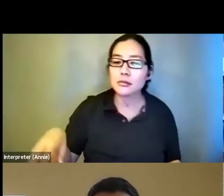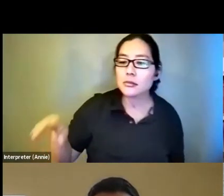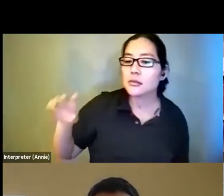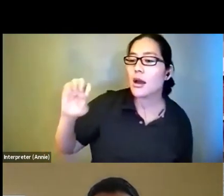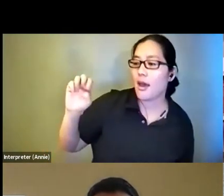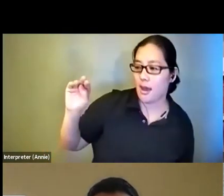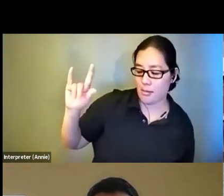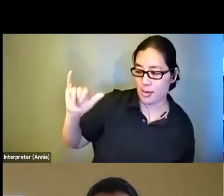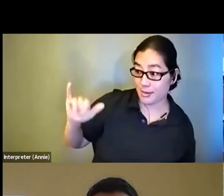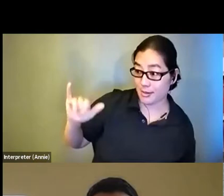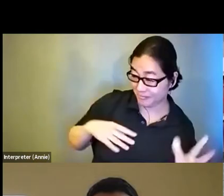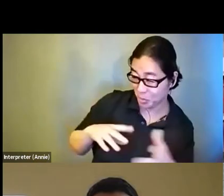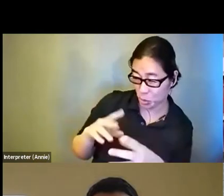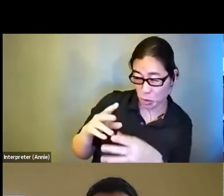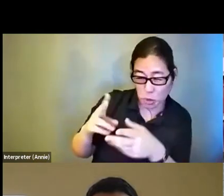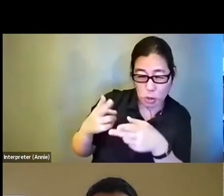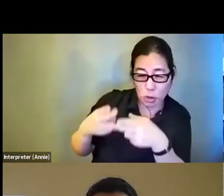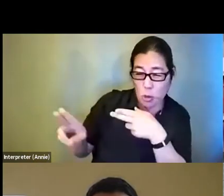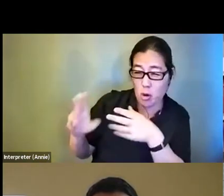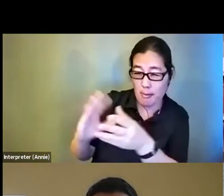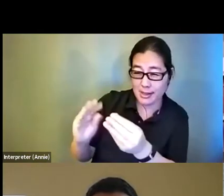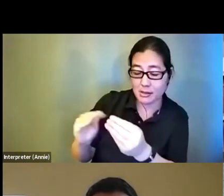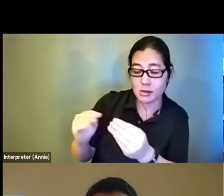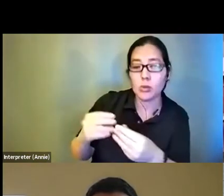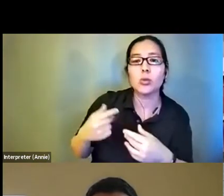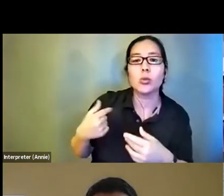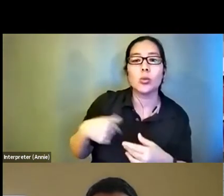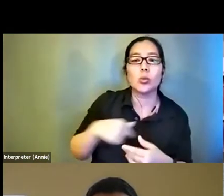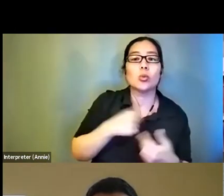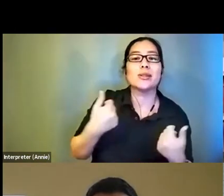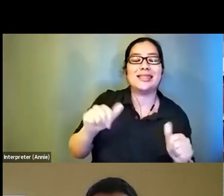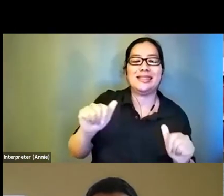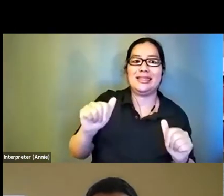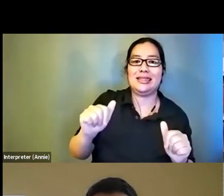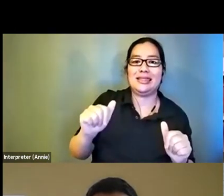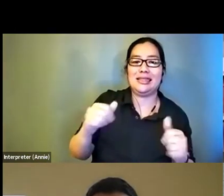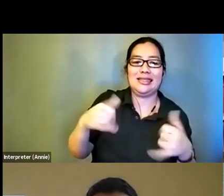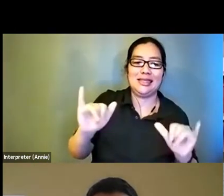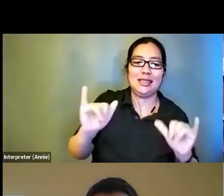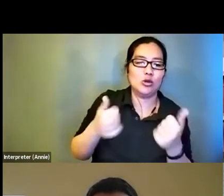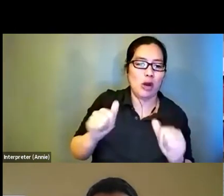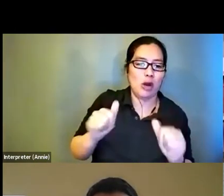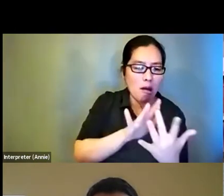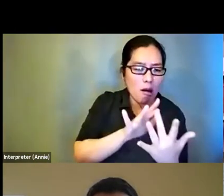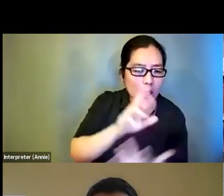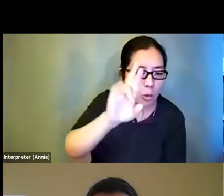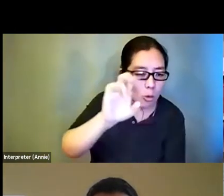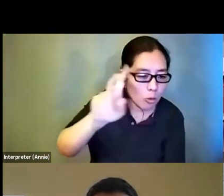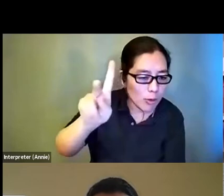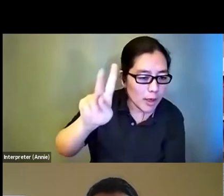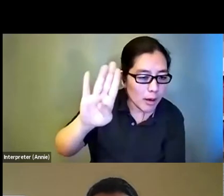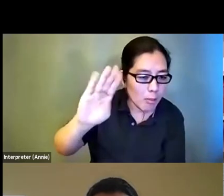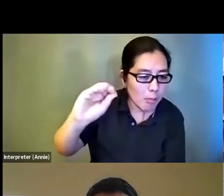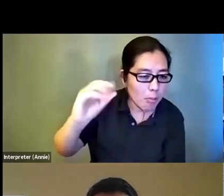speaking. We're still trying to contact Rick Boggs. Who I believe is on but maybe signed in